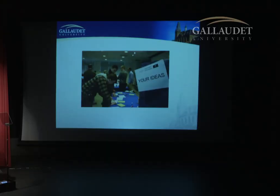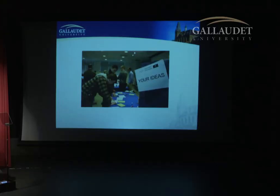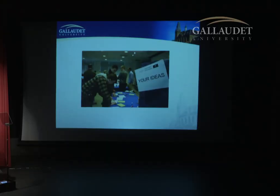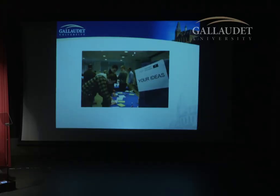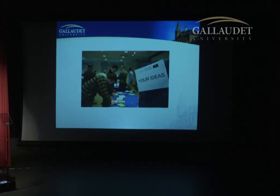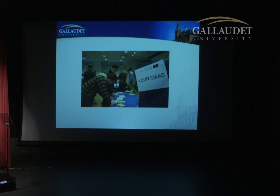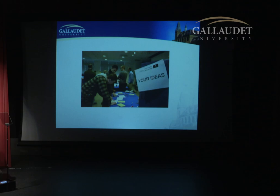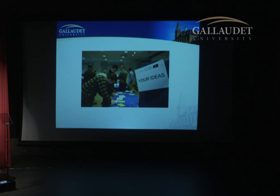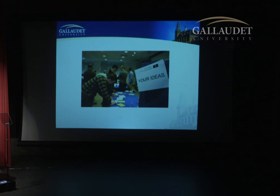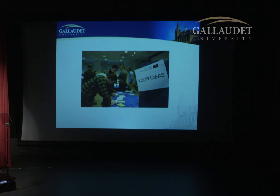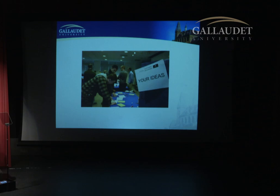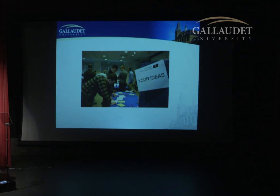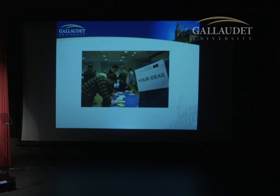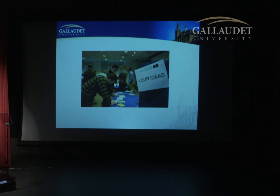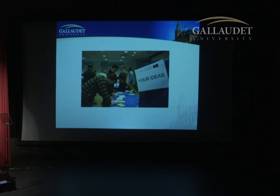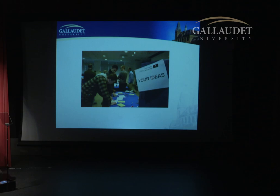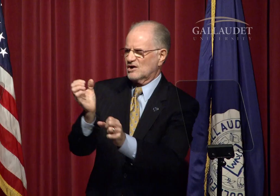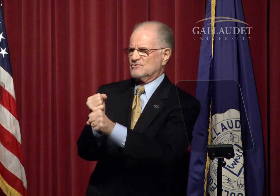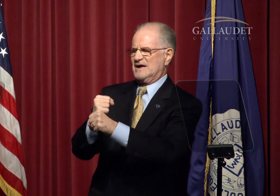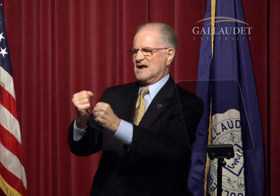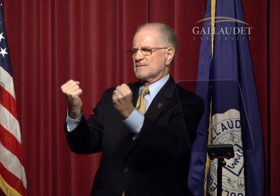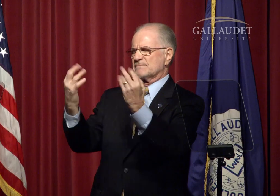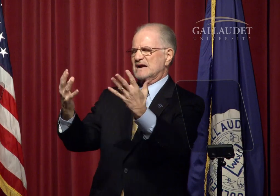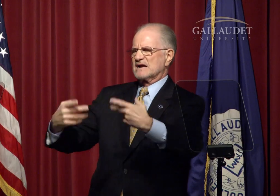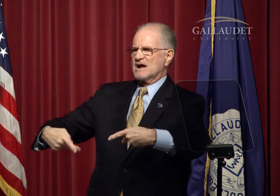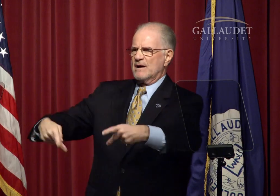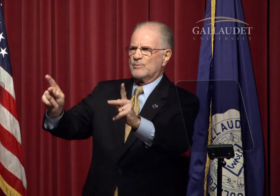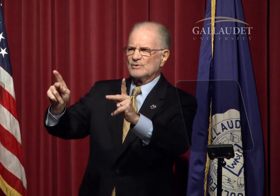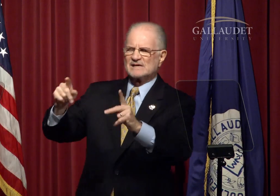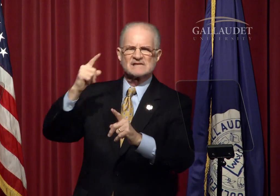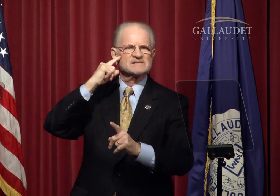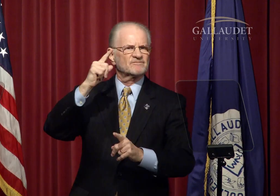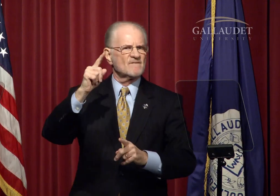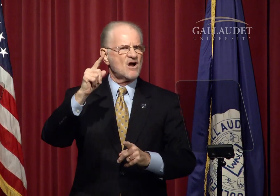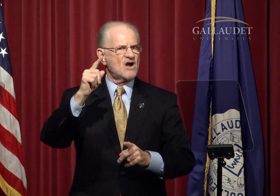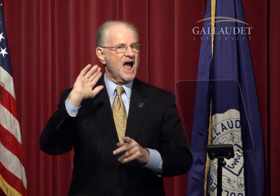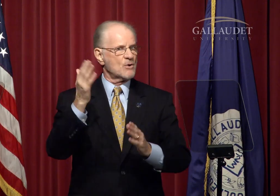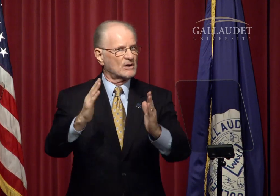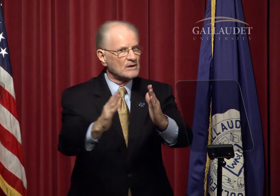It will create many opportunities